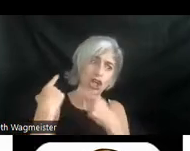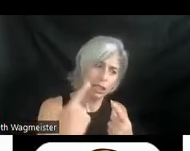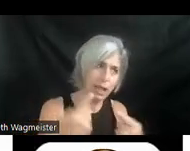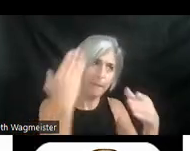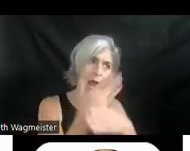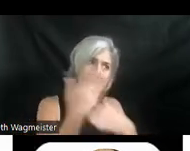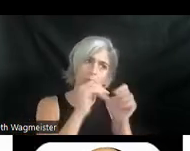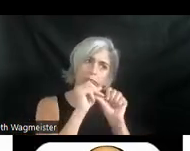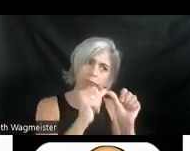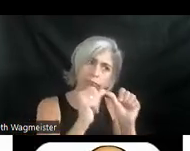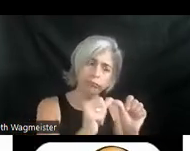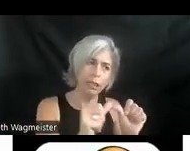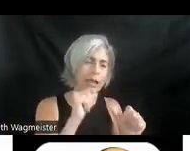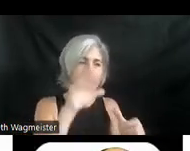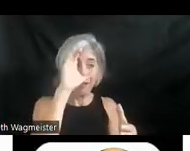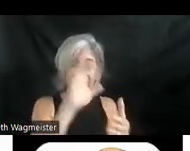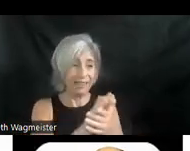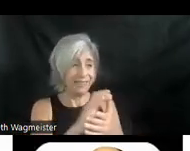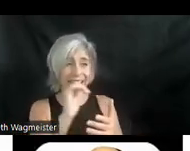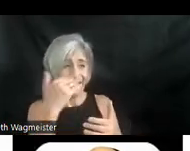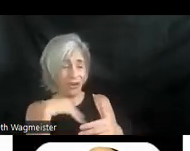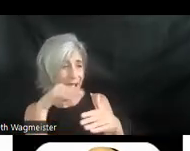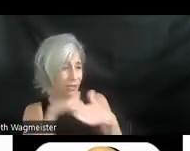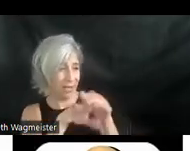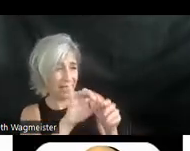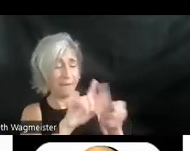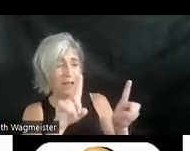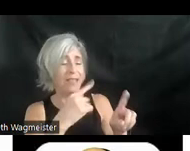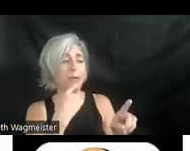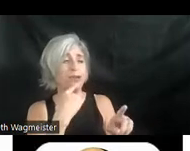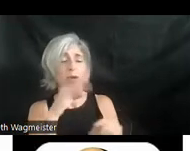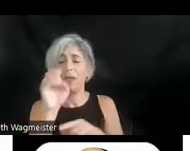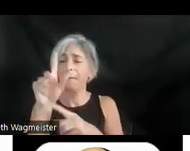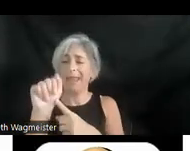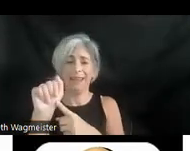I don't even know how to access it but I'm told there is a beta version of a video player